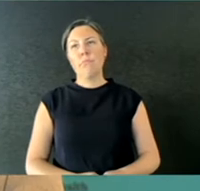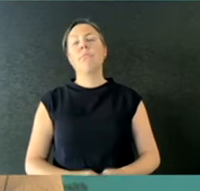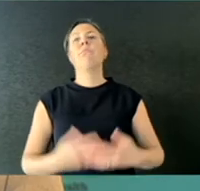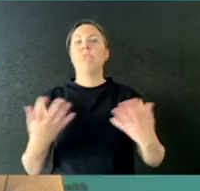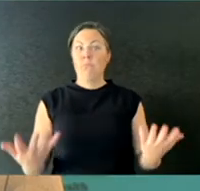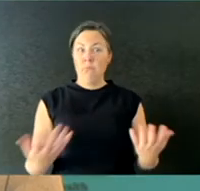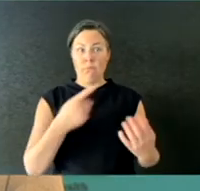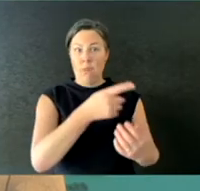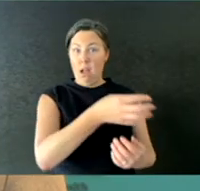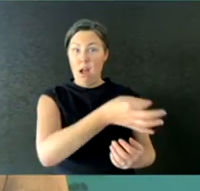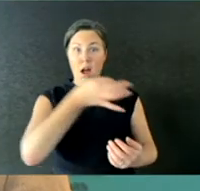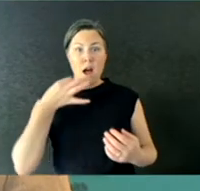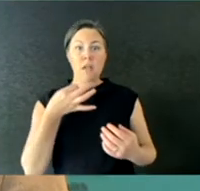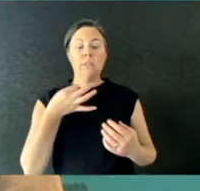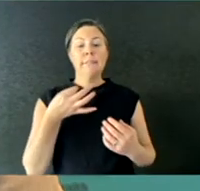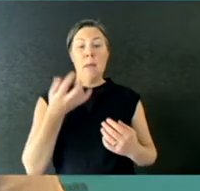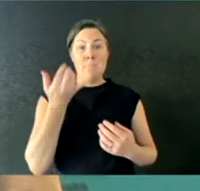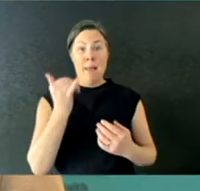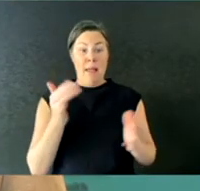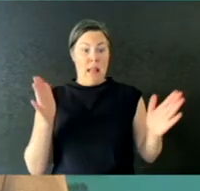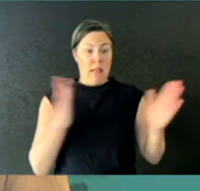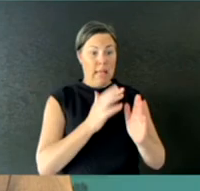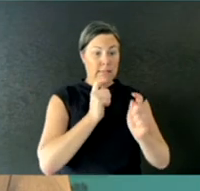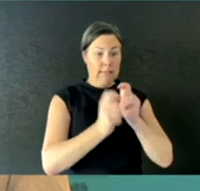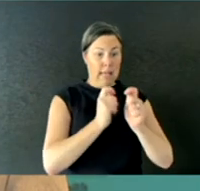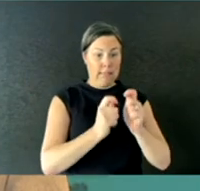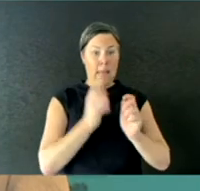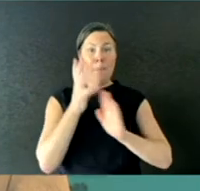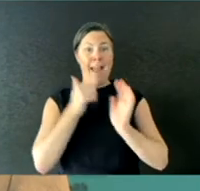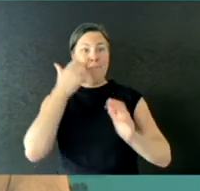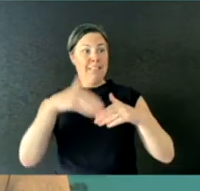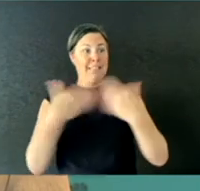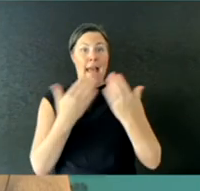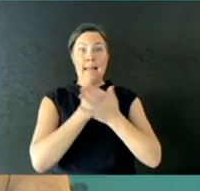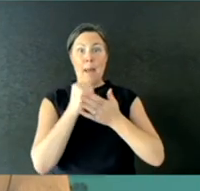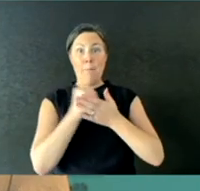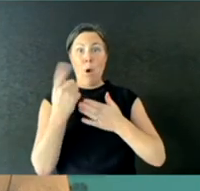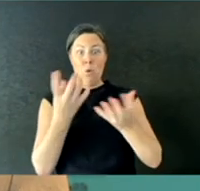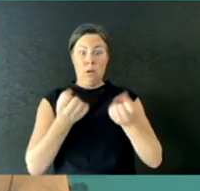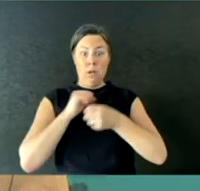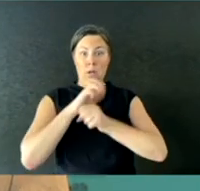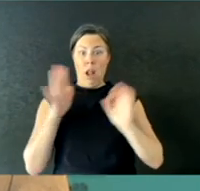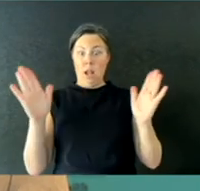out there? QUESTION: Correct. Well, the percentage positivity has stayed the same, even in Victoria, which only, I